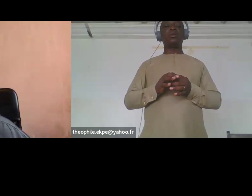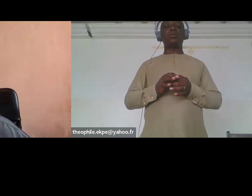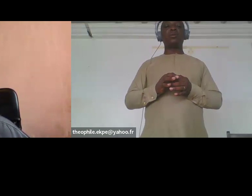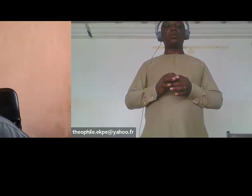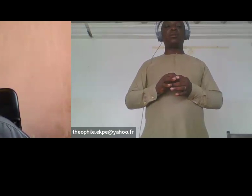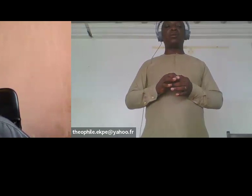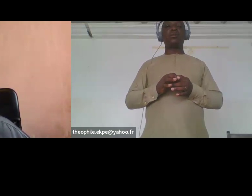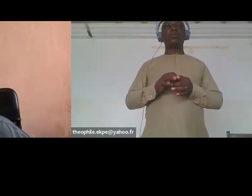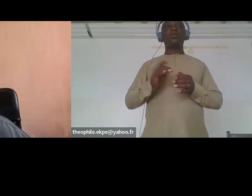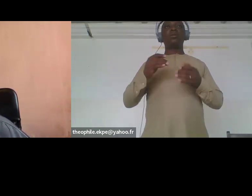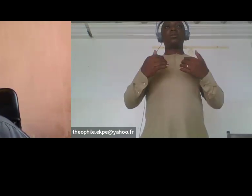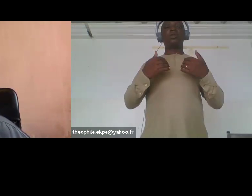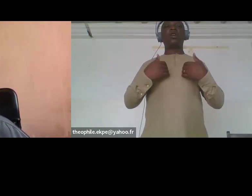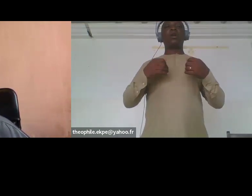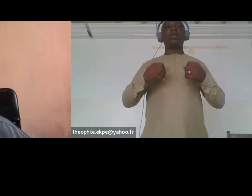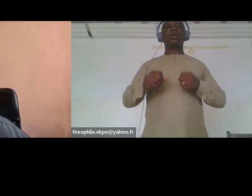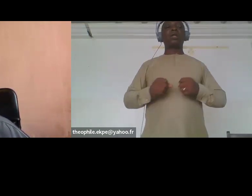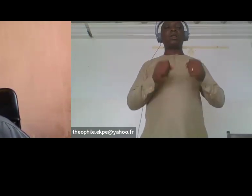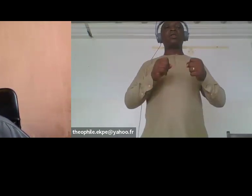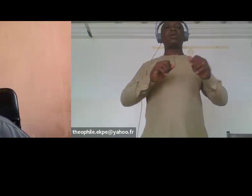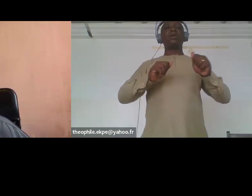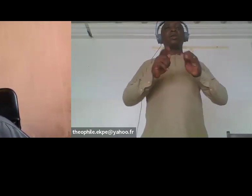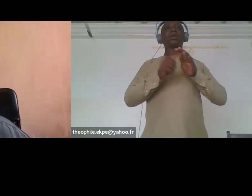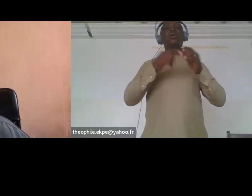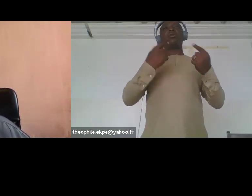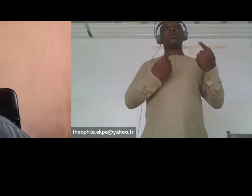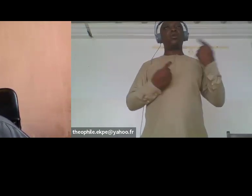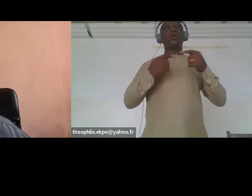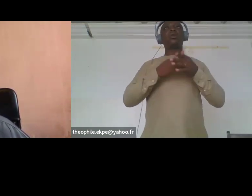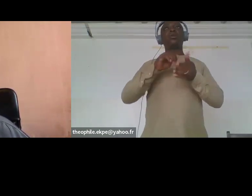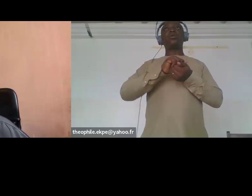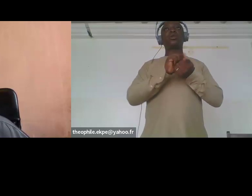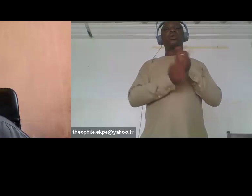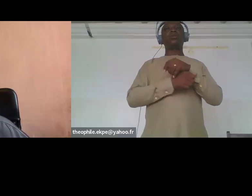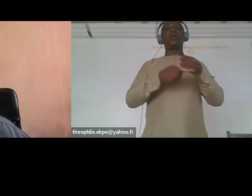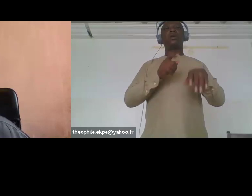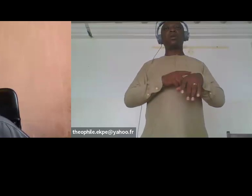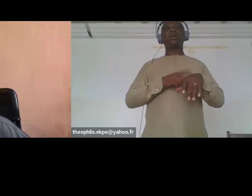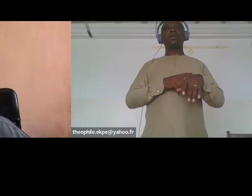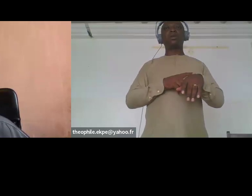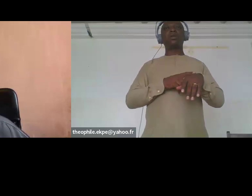Dewa for the next five years is for us to build a legional movement that is